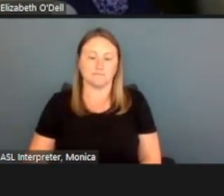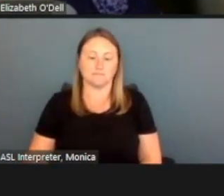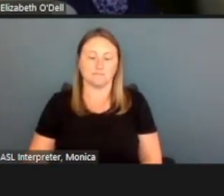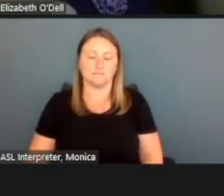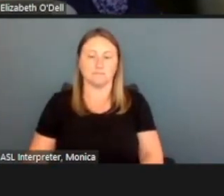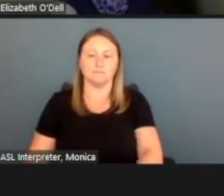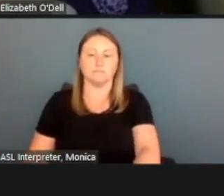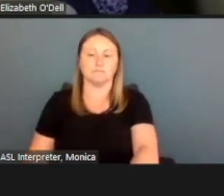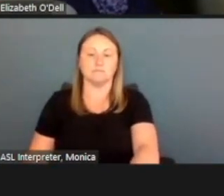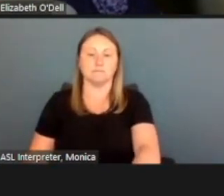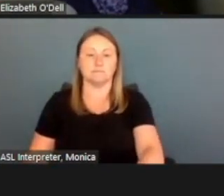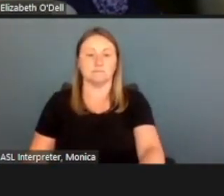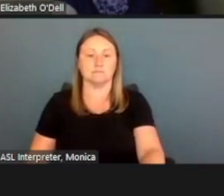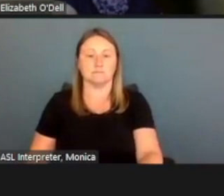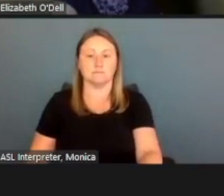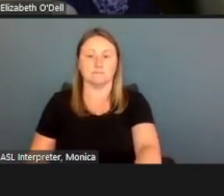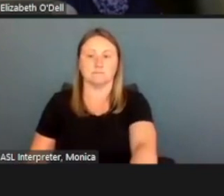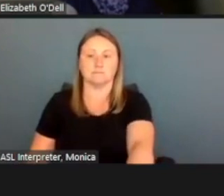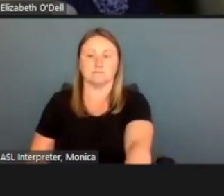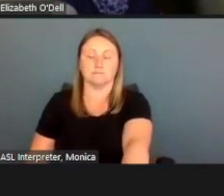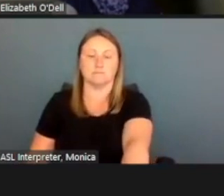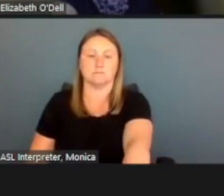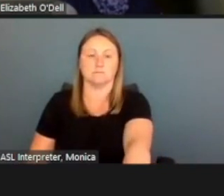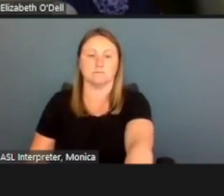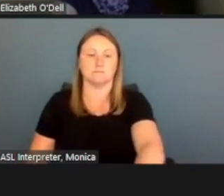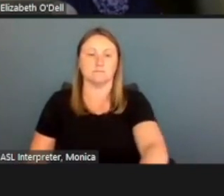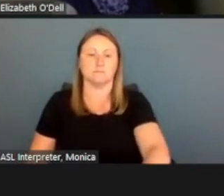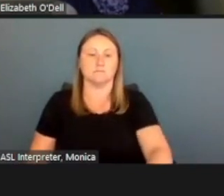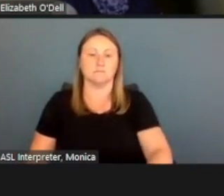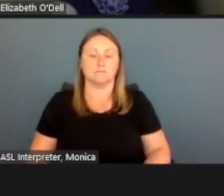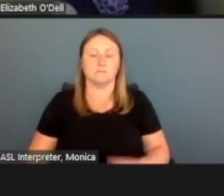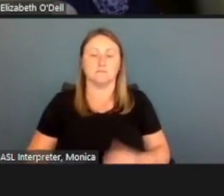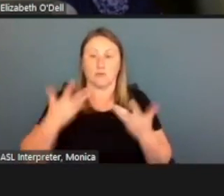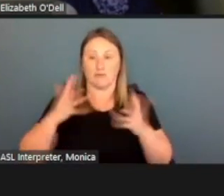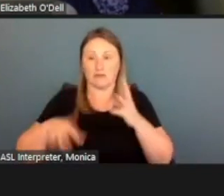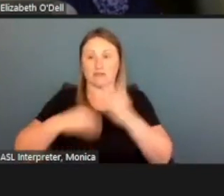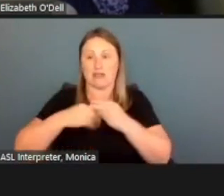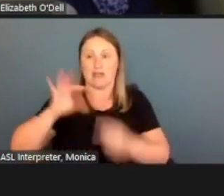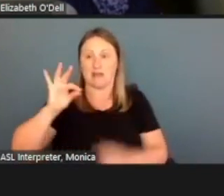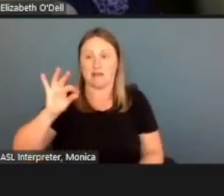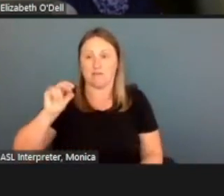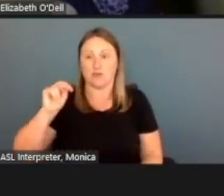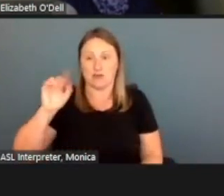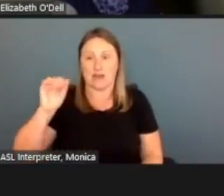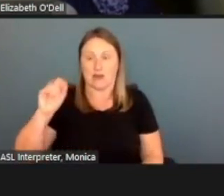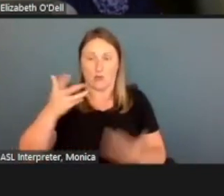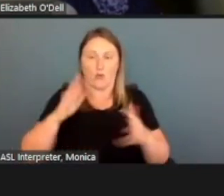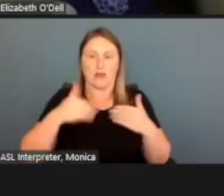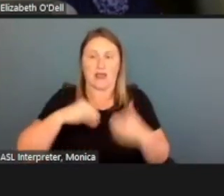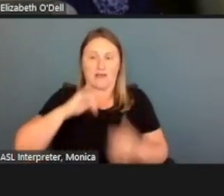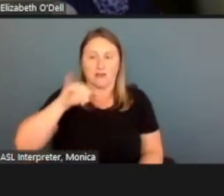Okay, we've added in Fernando, we have Jennifer. And we go back to the same page.